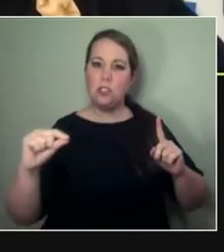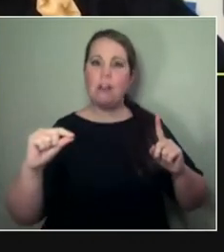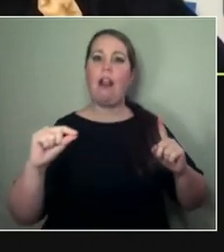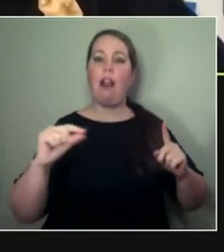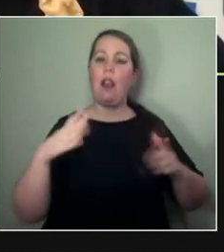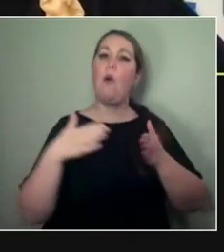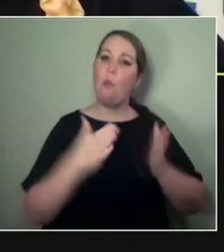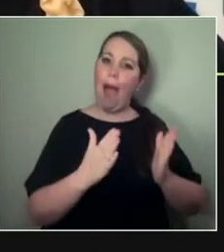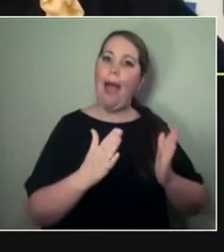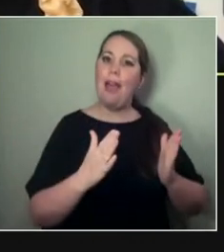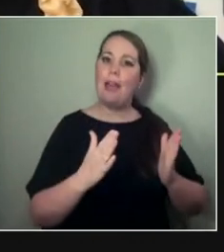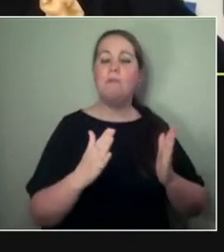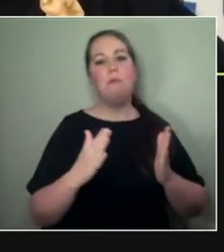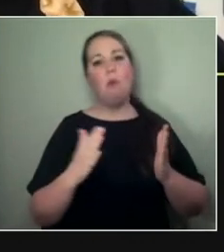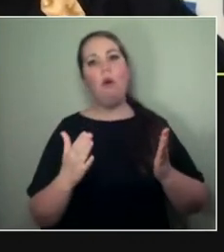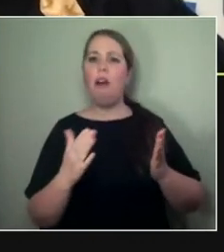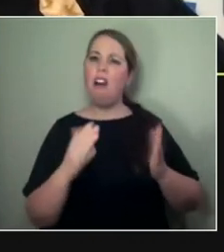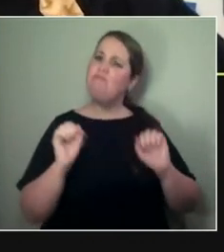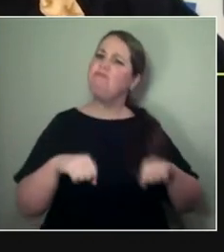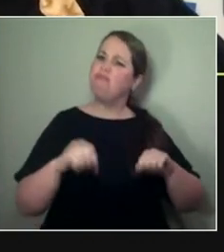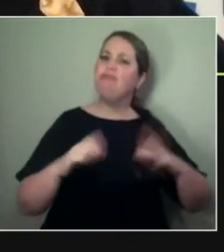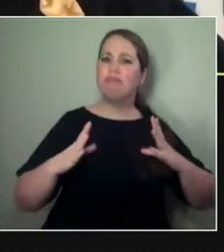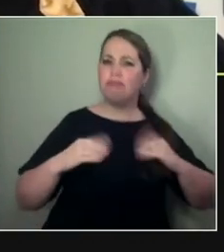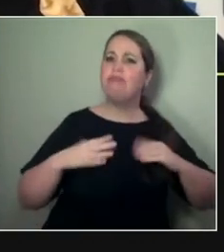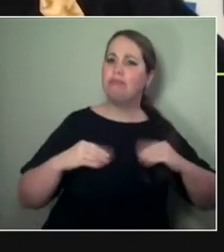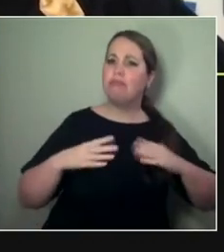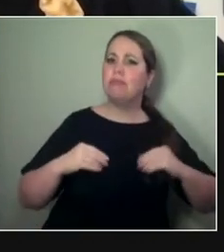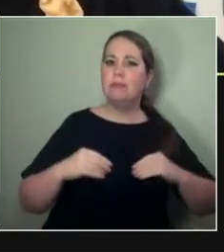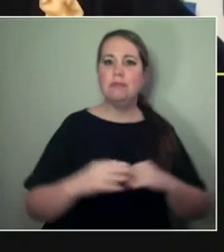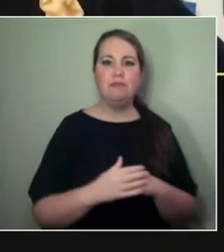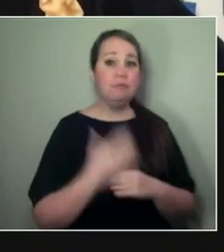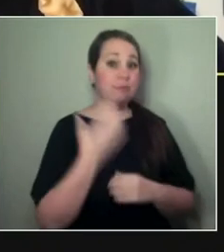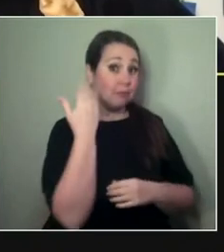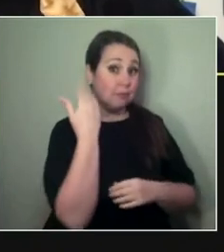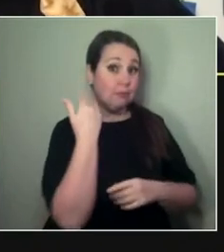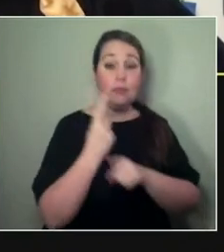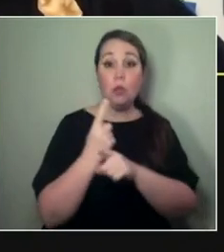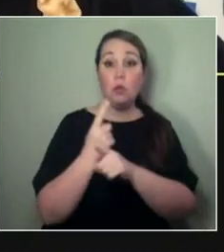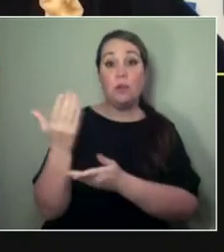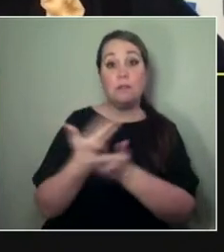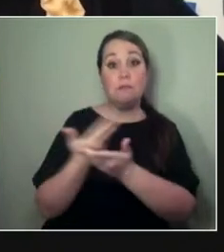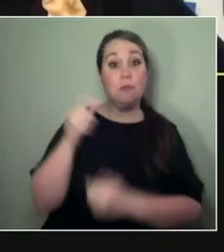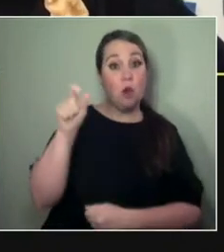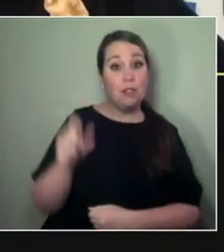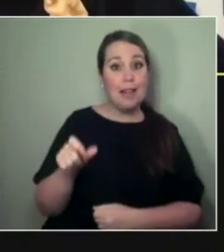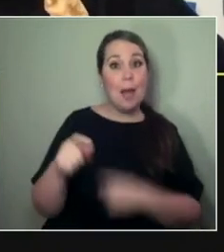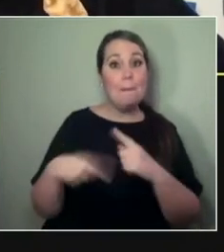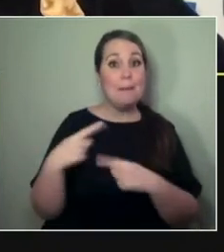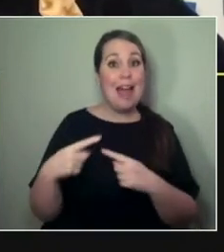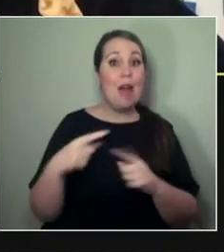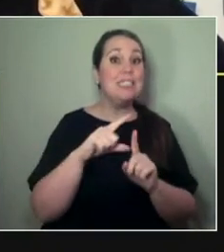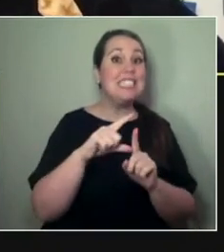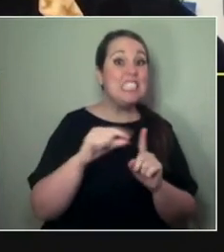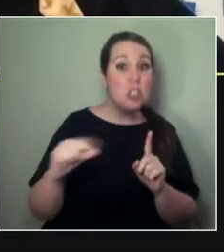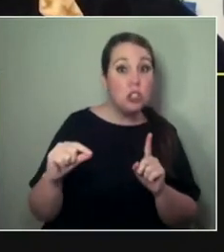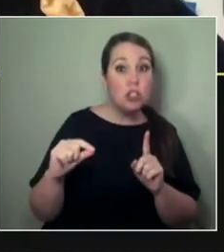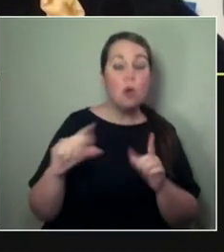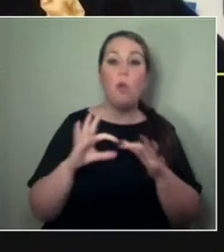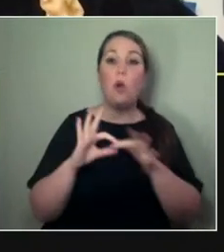how our perception of how to connect over digital means- Maybe social media is a different example.